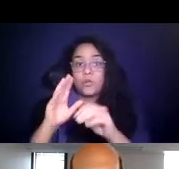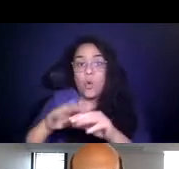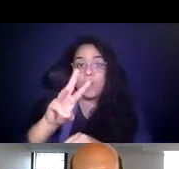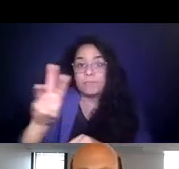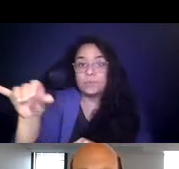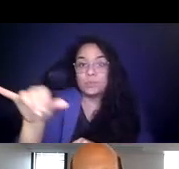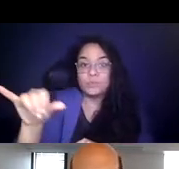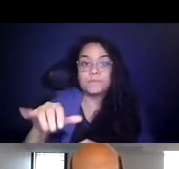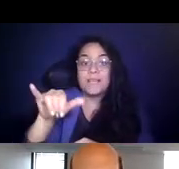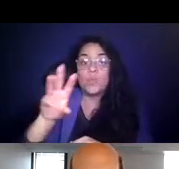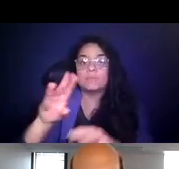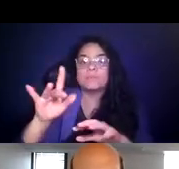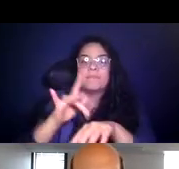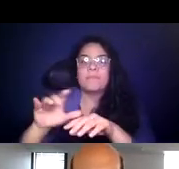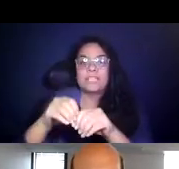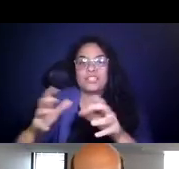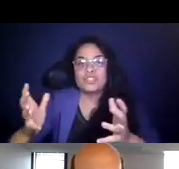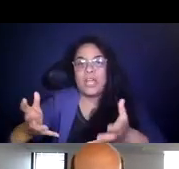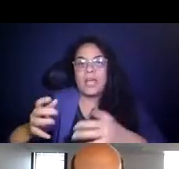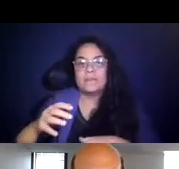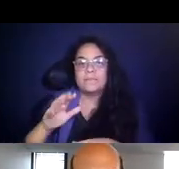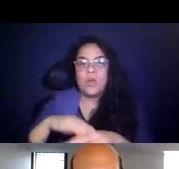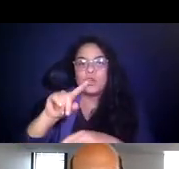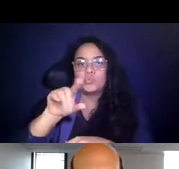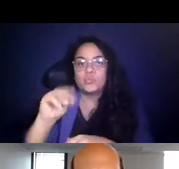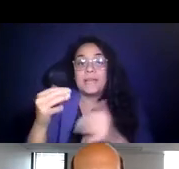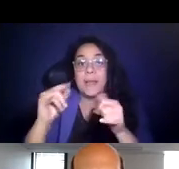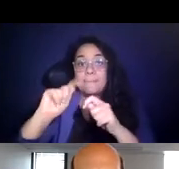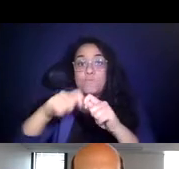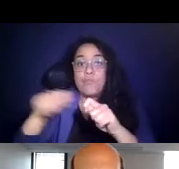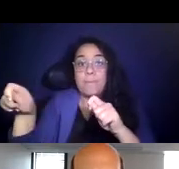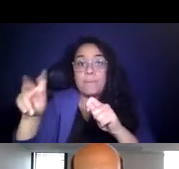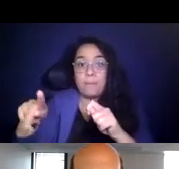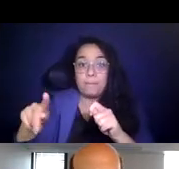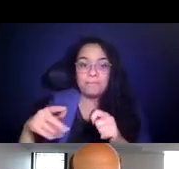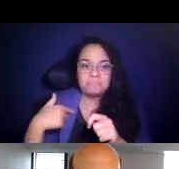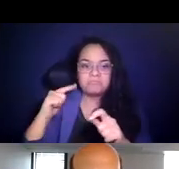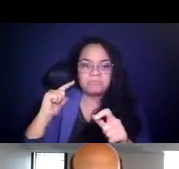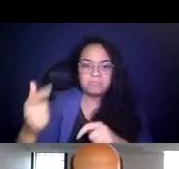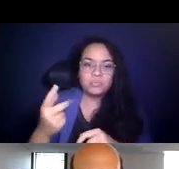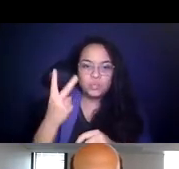15:25:27 That website is available in the chat here on Zoom. 15:25:38 Now to wrap up today's listening session, I'll turn it over to two more top-notch